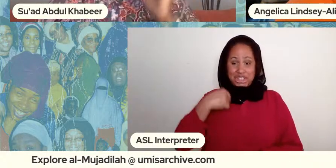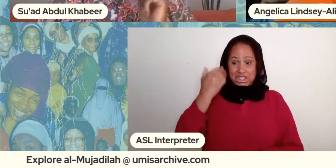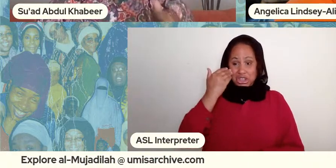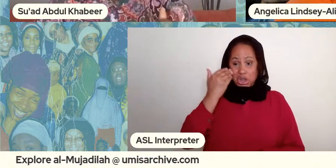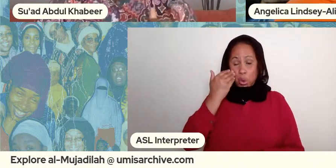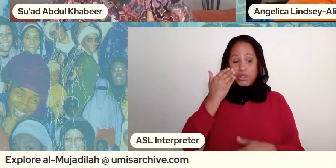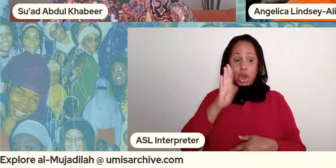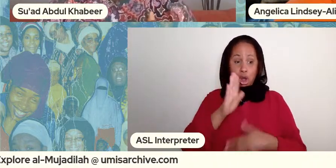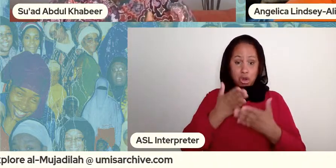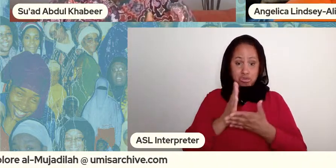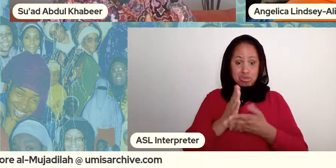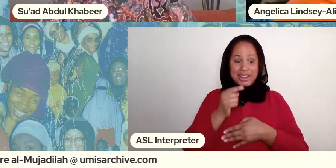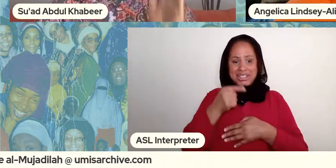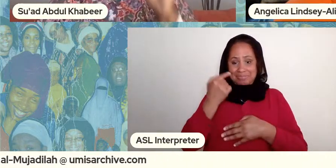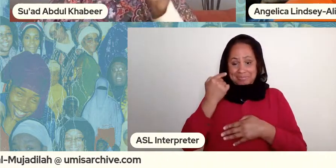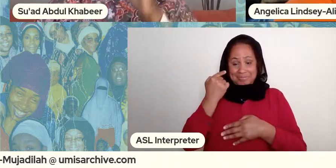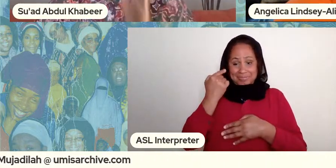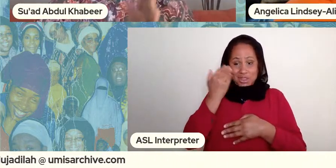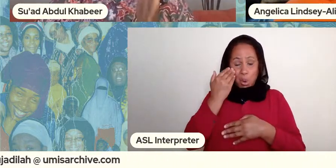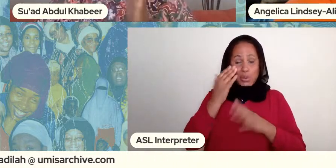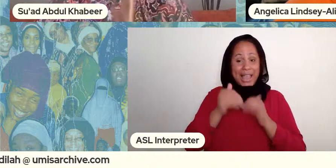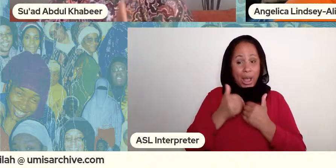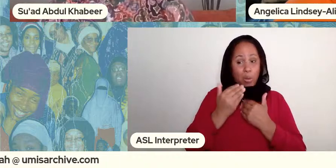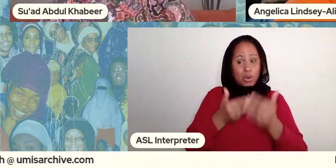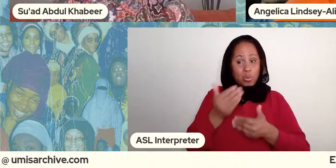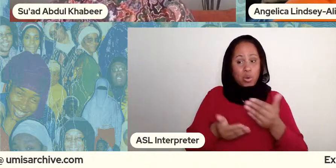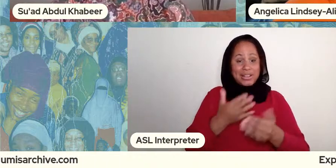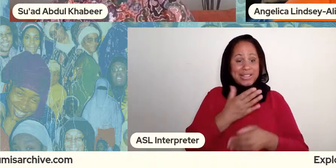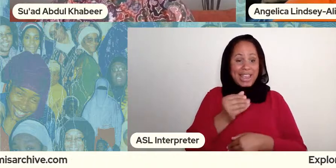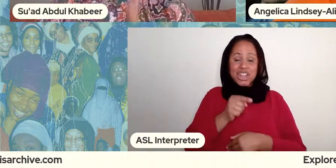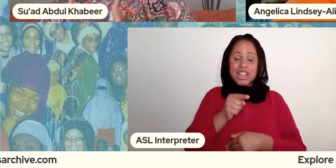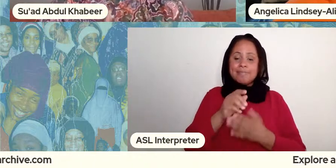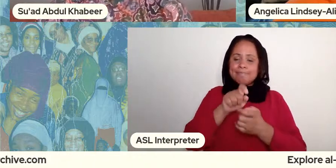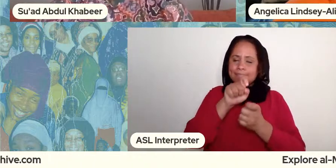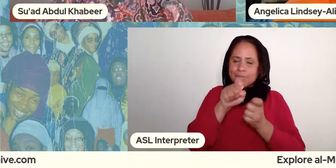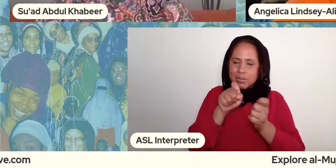i know i know how this works and this is and i'm going to specify these things now so it's clear